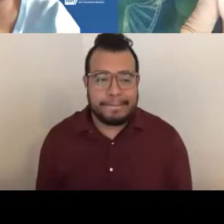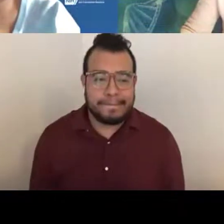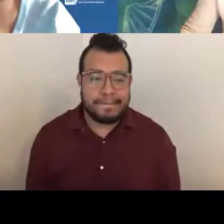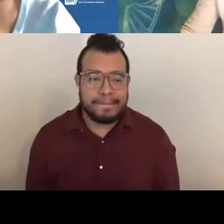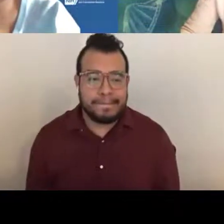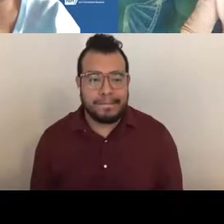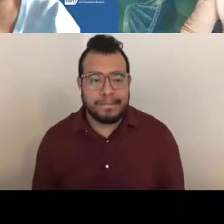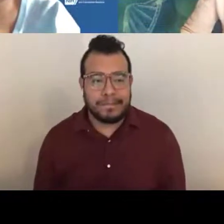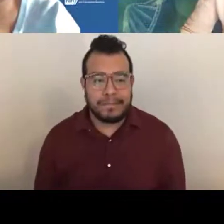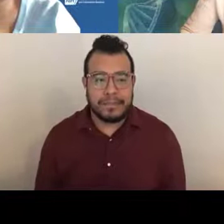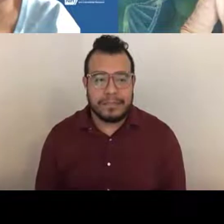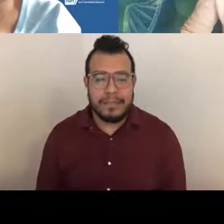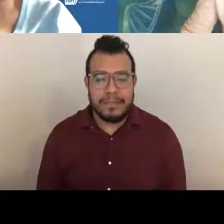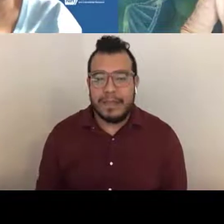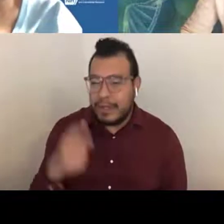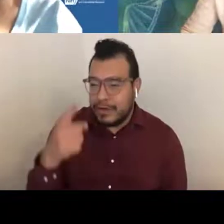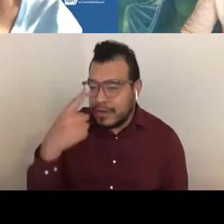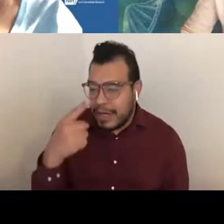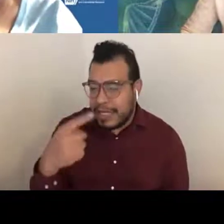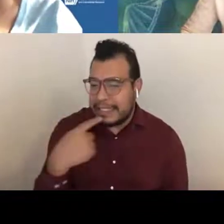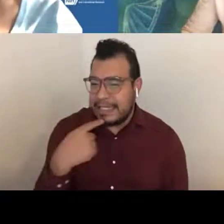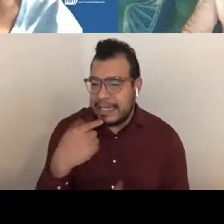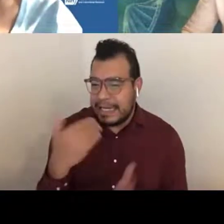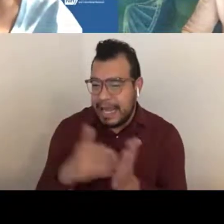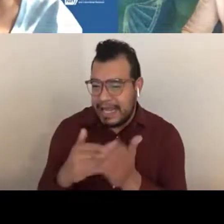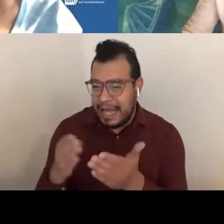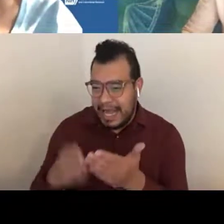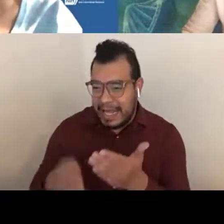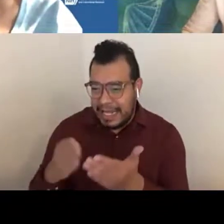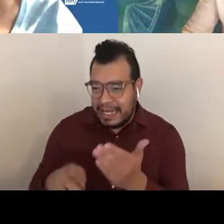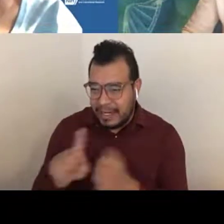Amanda Melillo: Could you repeat the end of that question? April Harrison: Oh, sure.